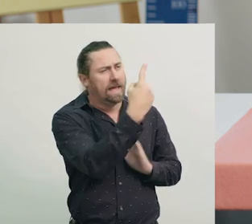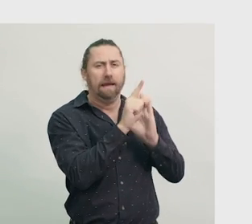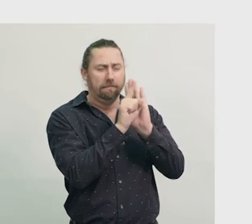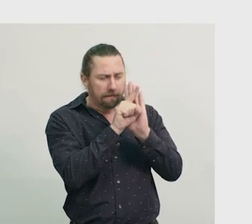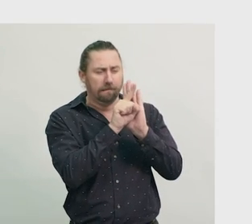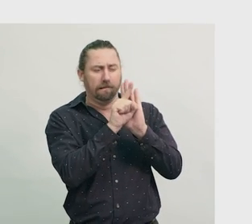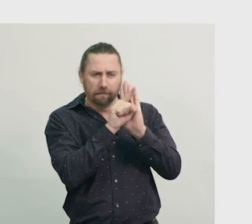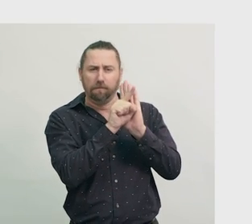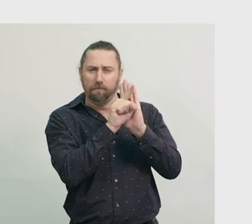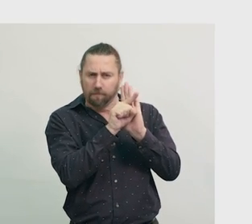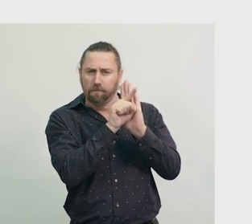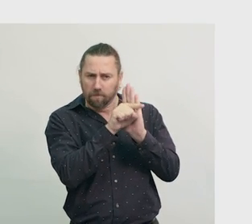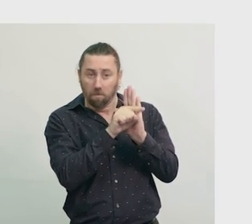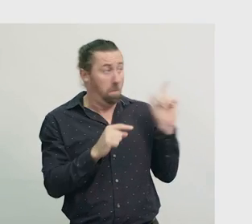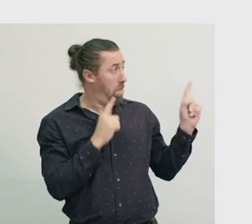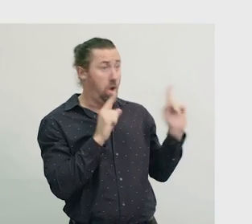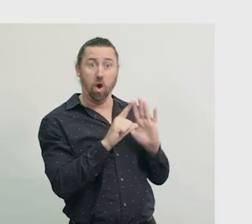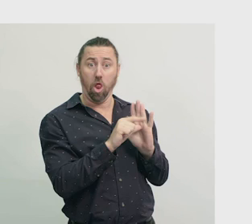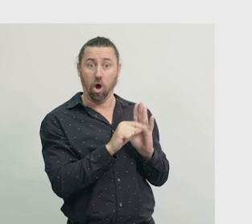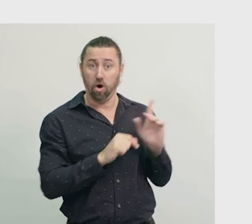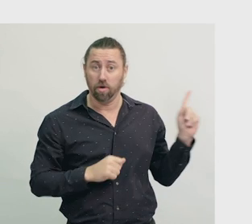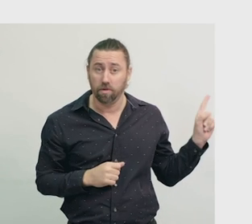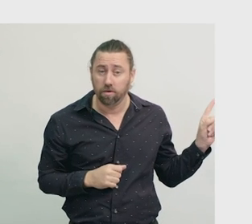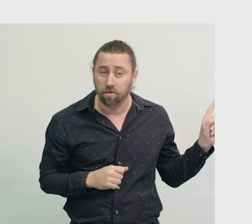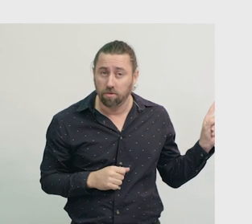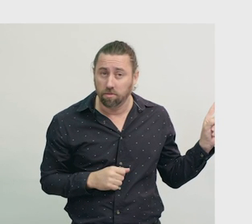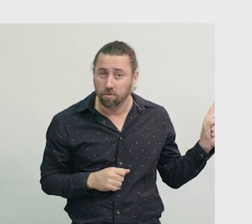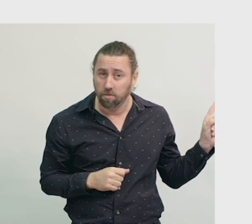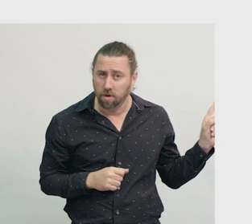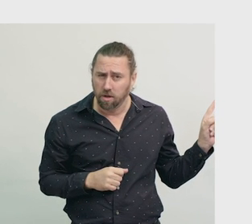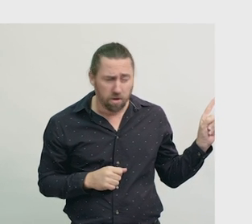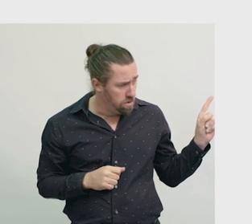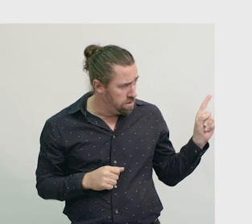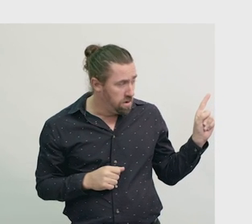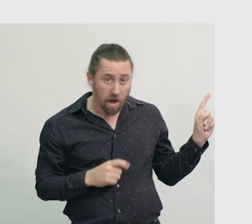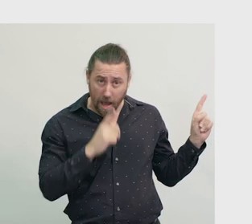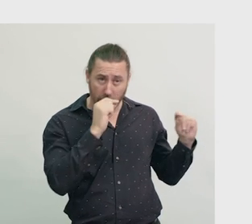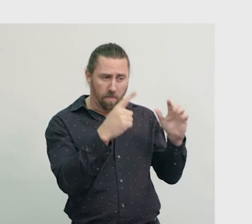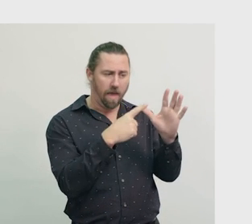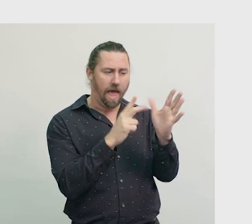Here’s a picture of a clock. Did you know that clocks can be analogue or digital?